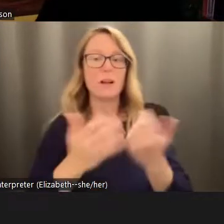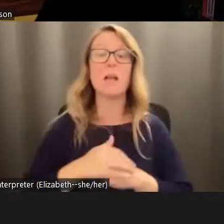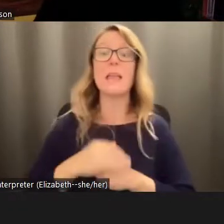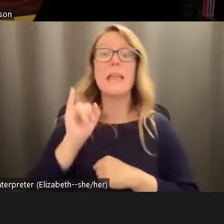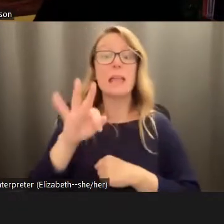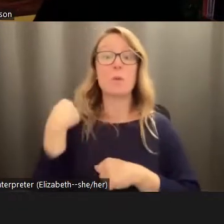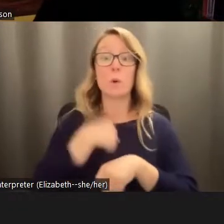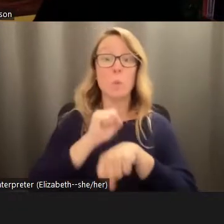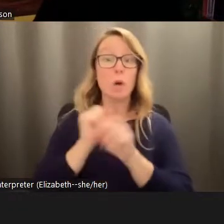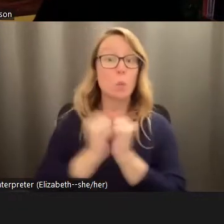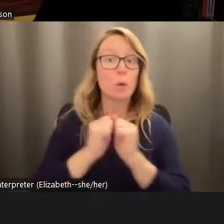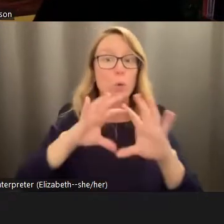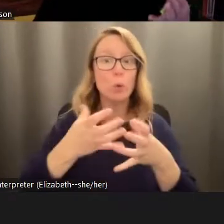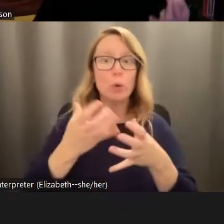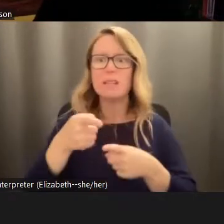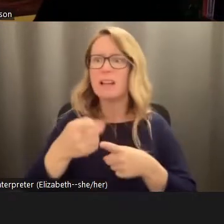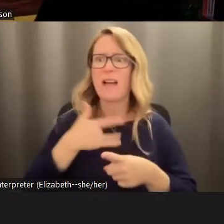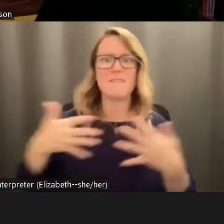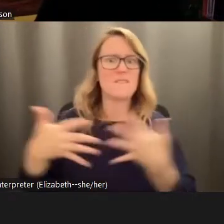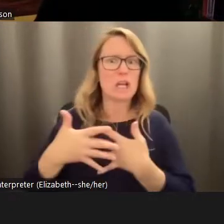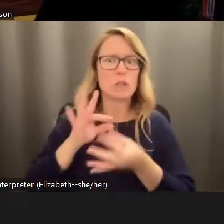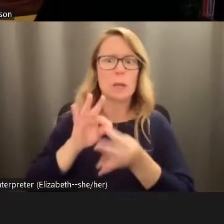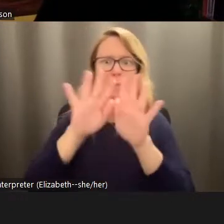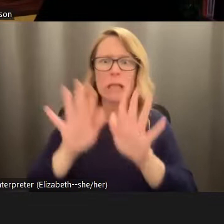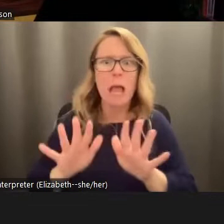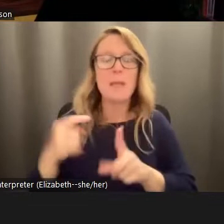intense climate fears is that just making a space for